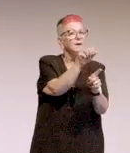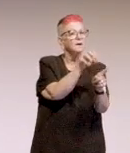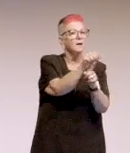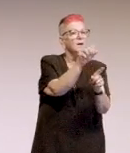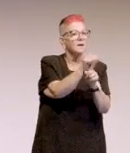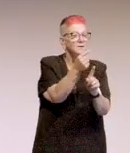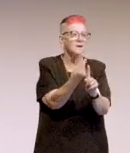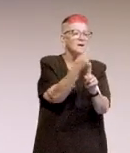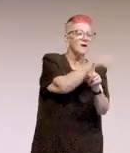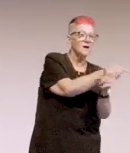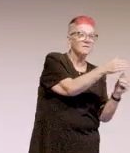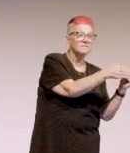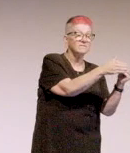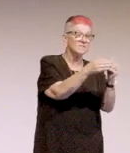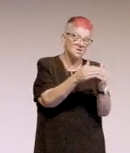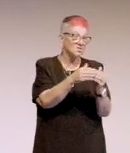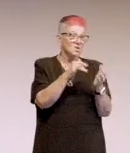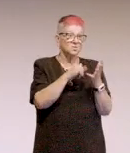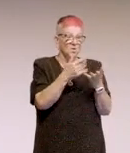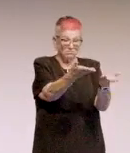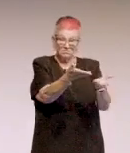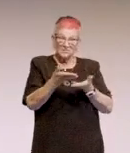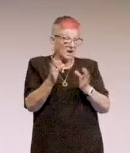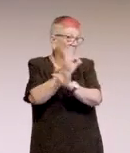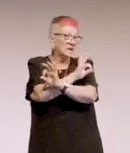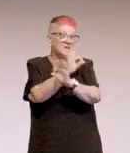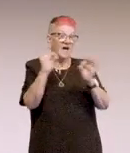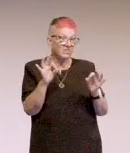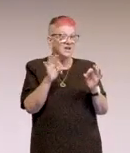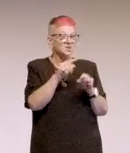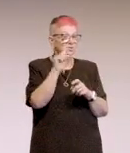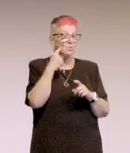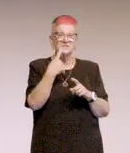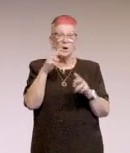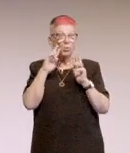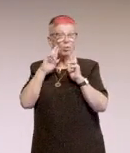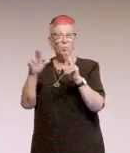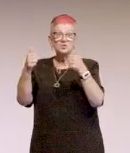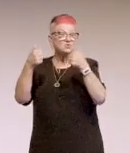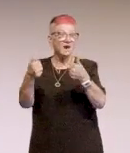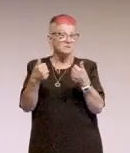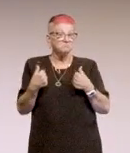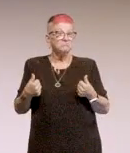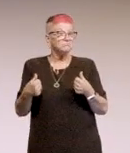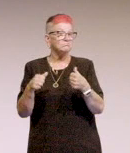Actually, I don't think she's even raised defects. She's just pushes it to me and says it looks good.